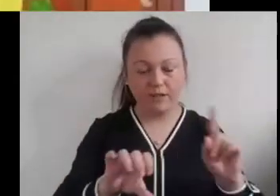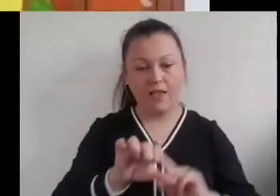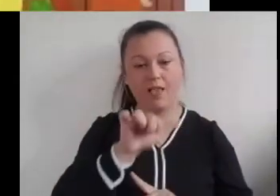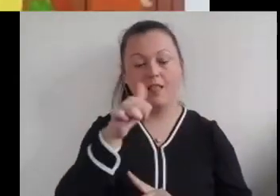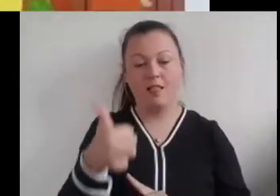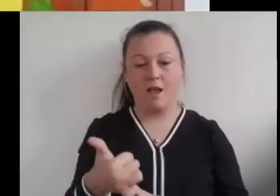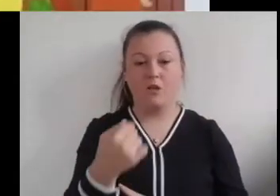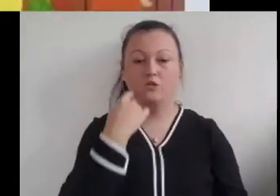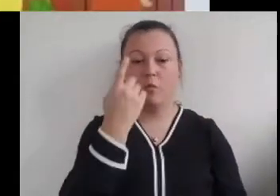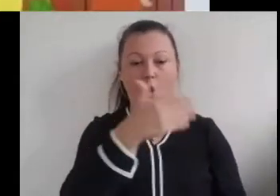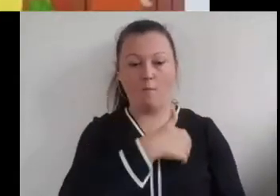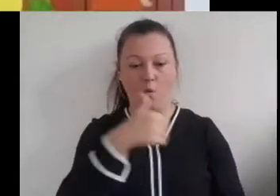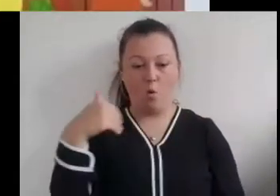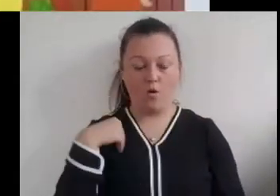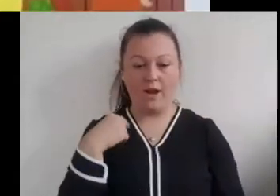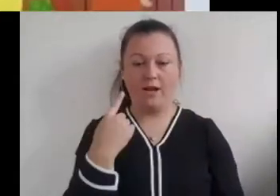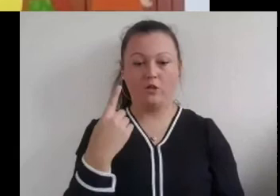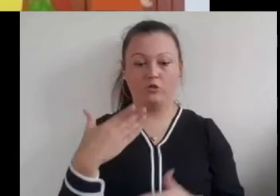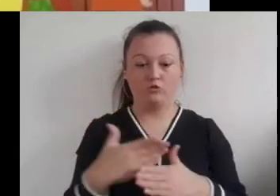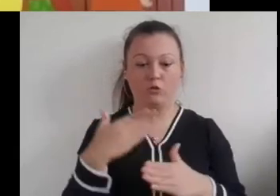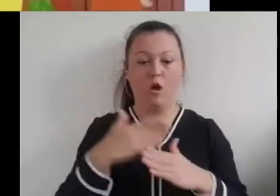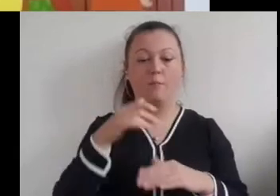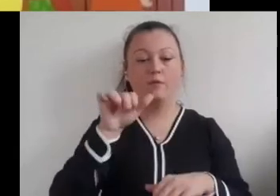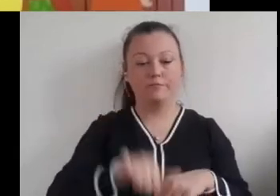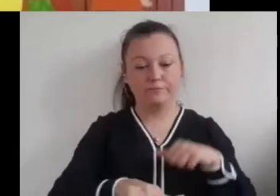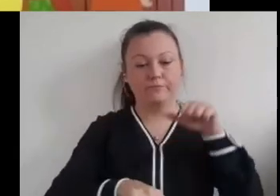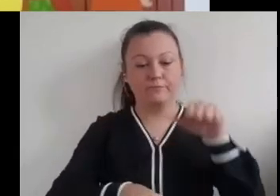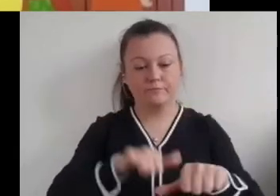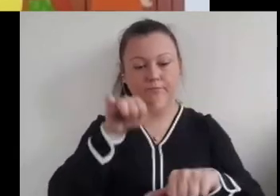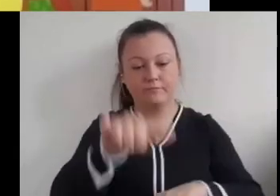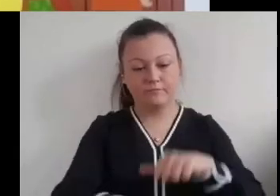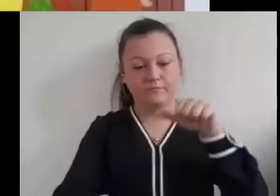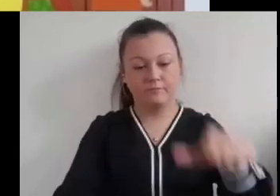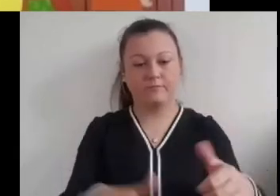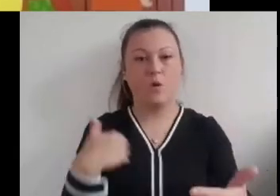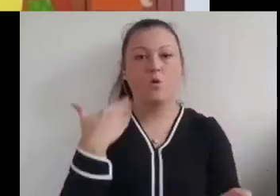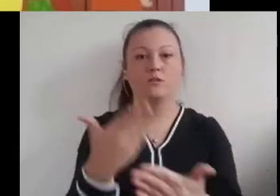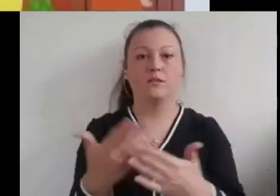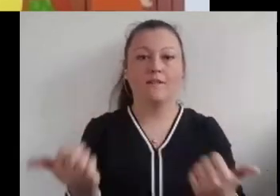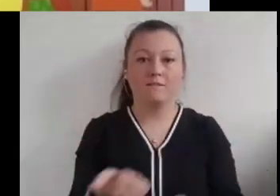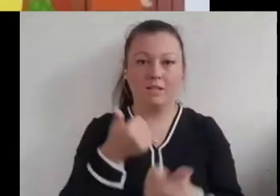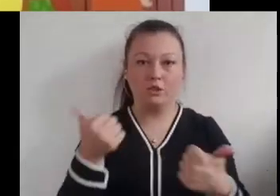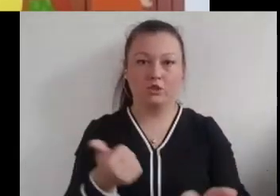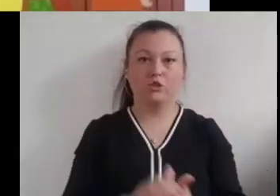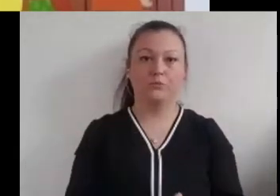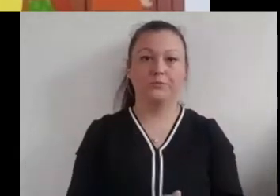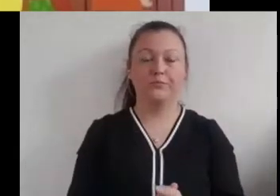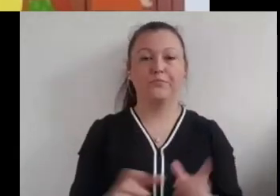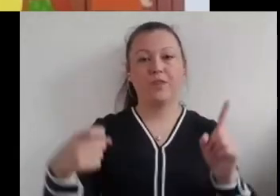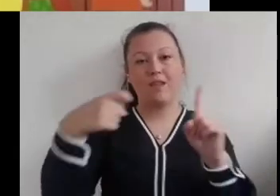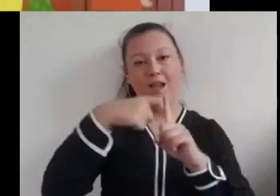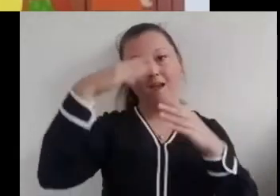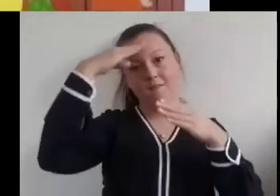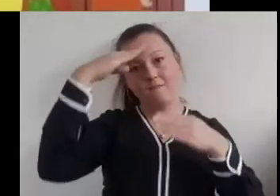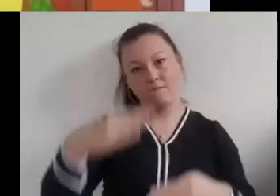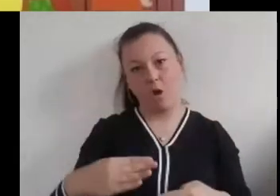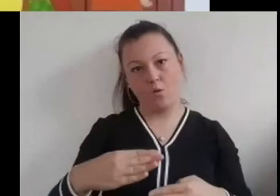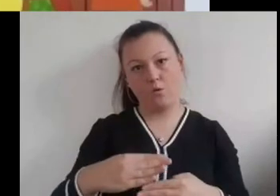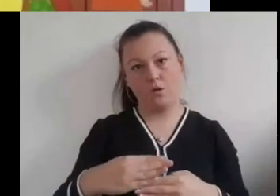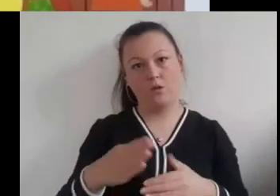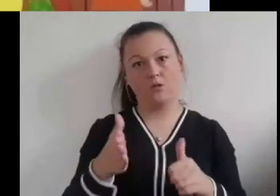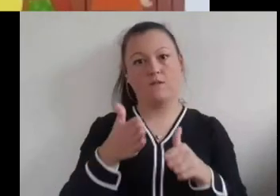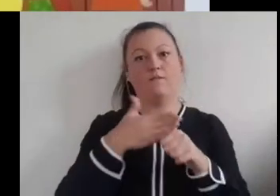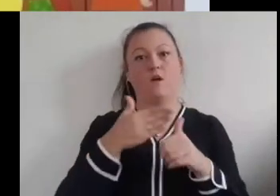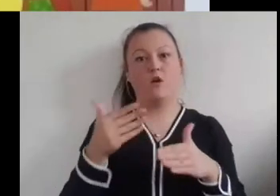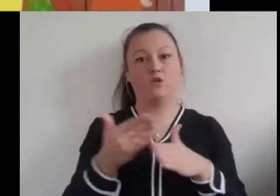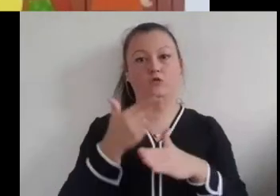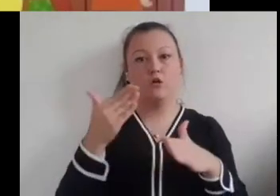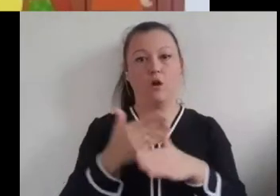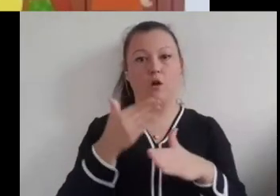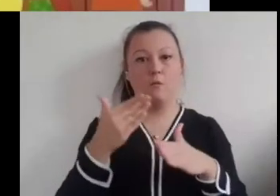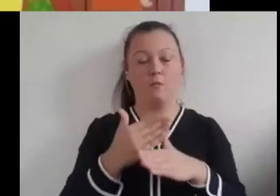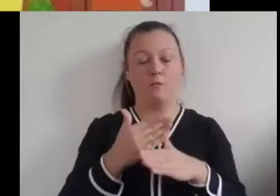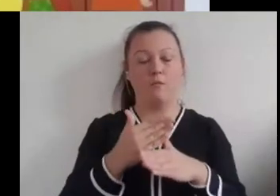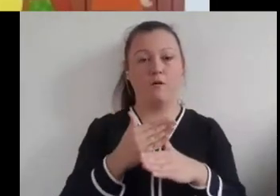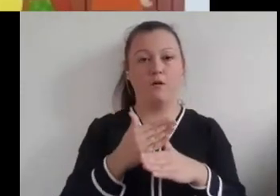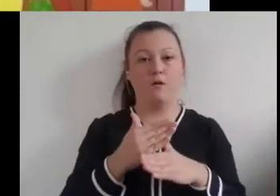Kate focused her mind on her task list. One by one she finished the tasks and ticked them off the list as she worked through.